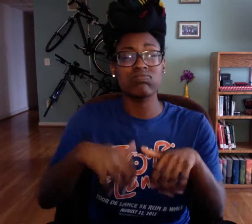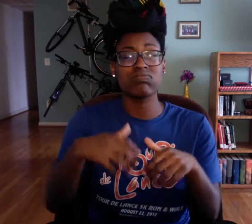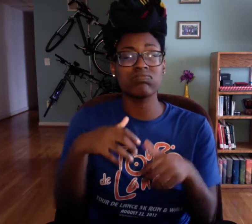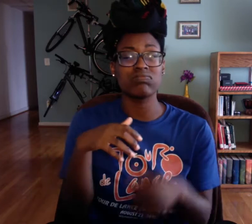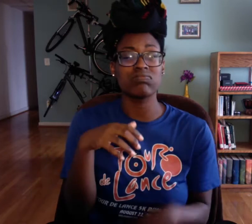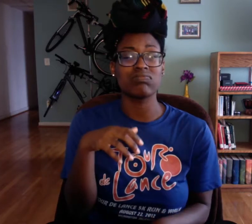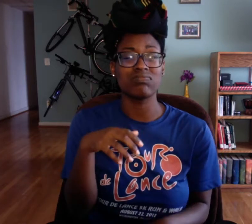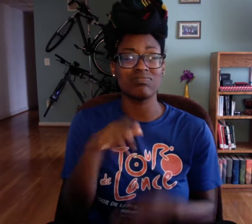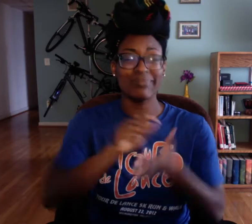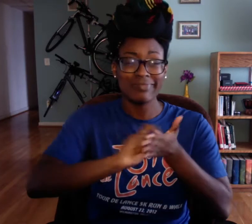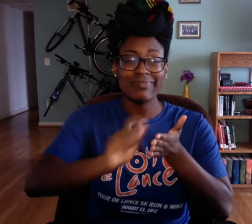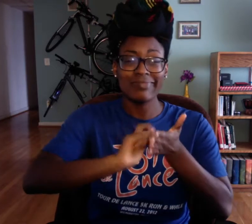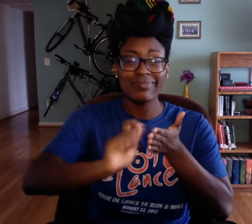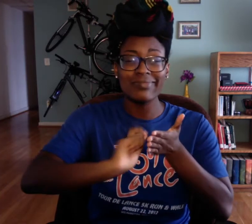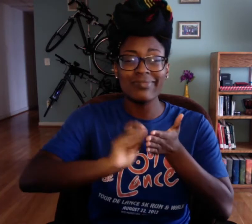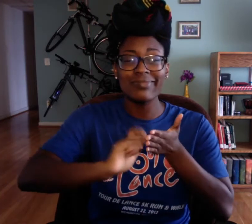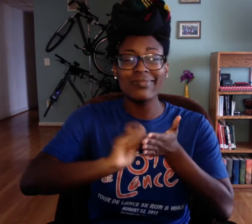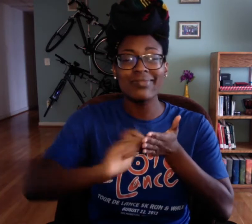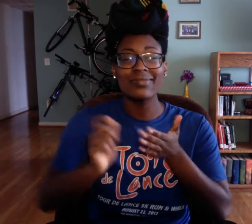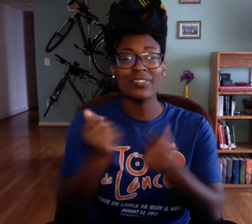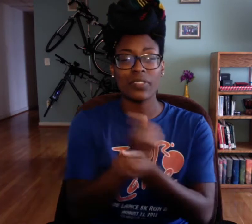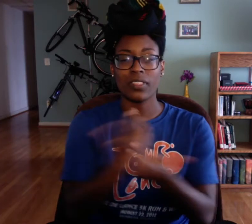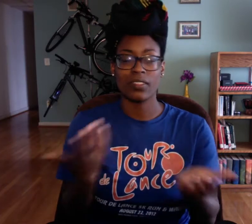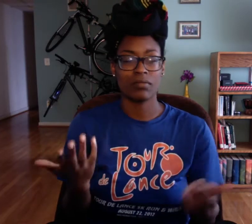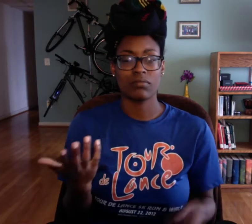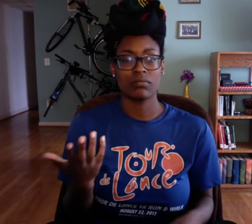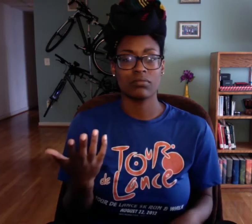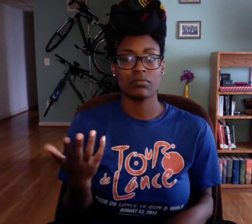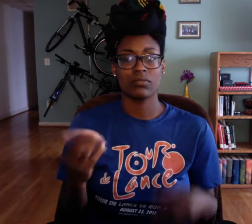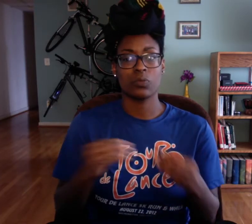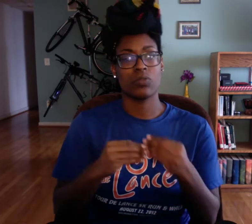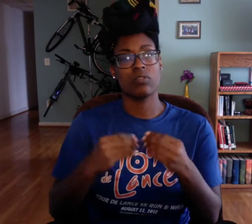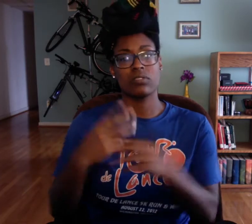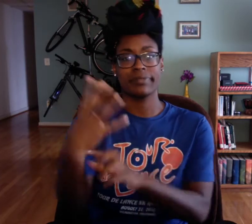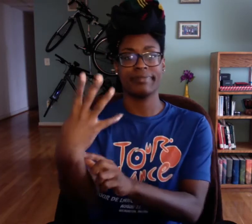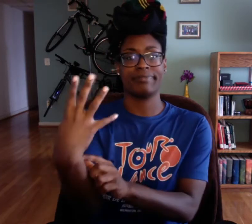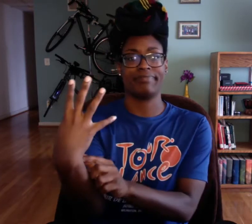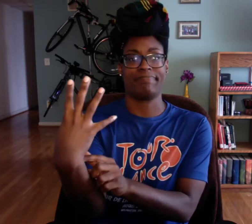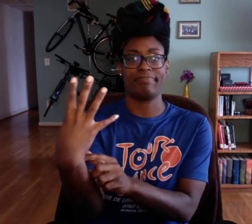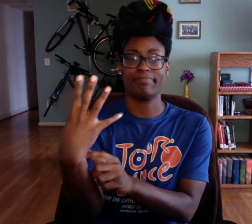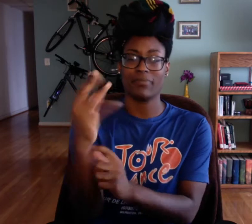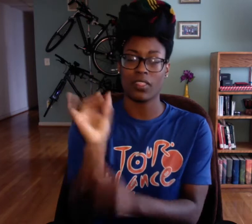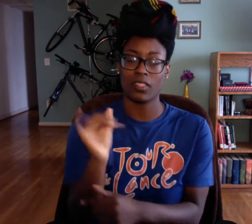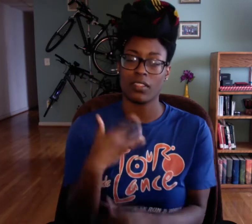that was the sign for rain, sorry--it's not like we're gonna write a bunch of papers, at least not everything will be written.